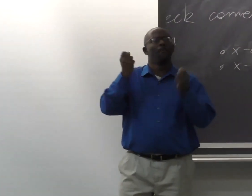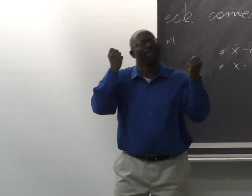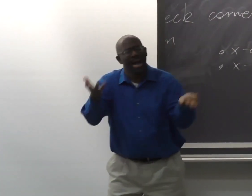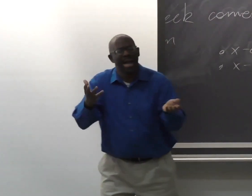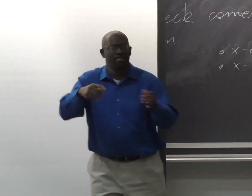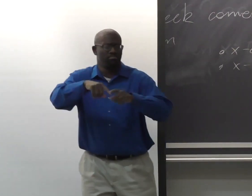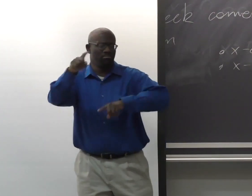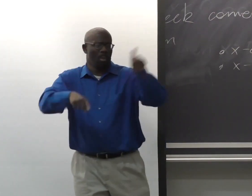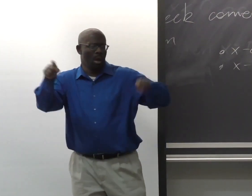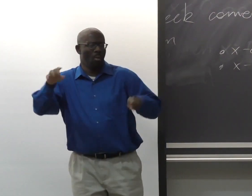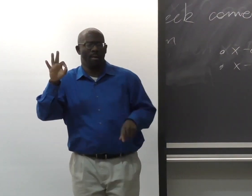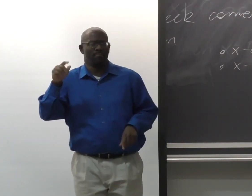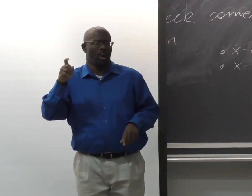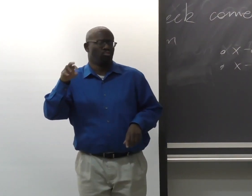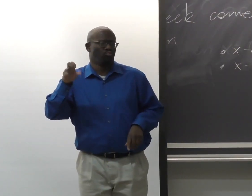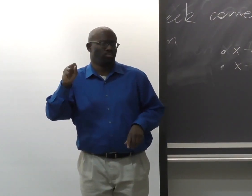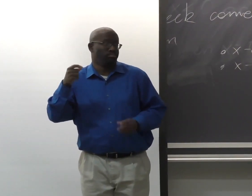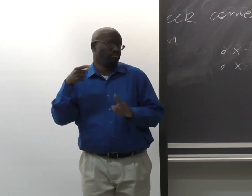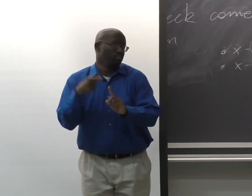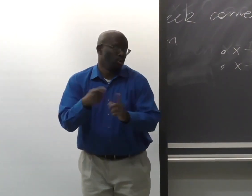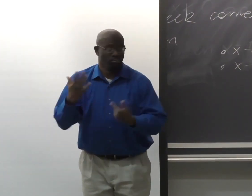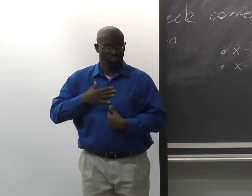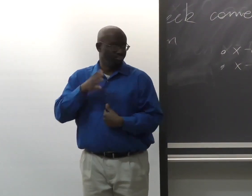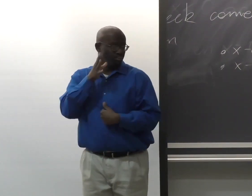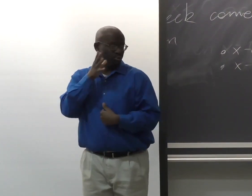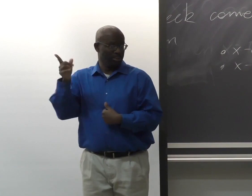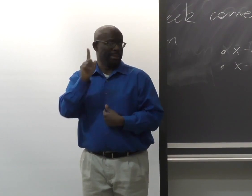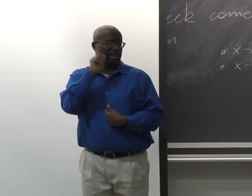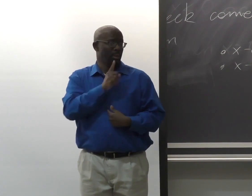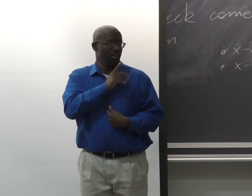to look at the root of the problem. There are various factors involved.